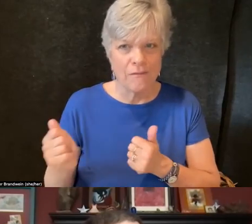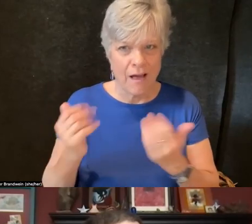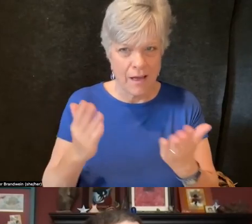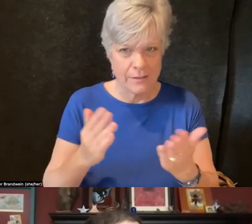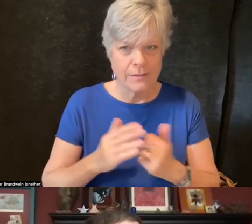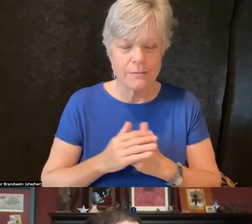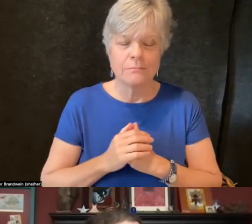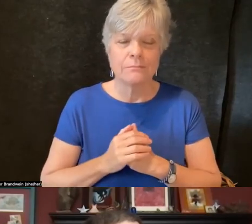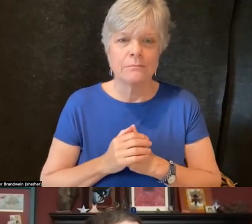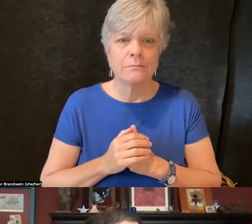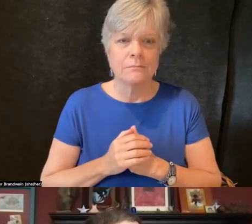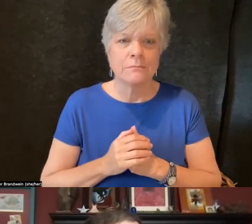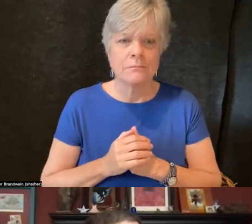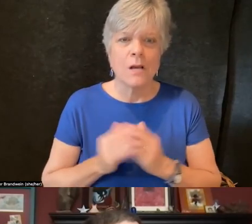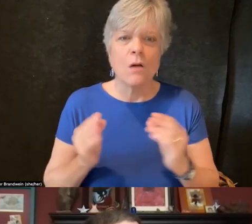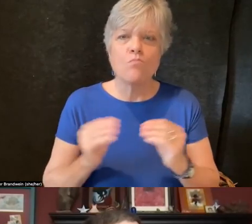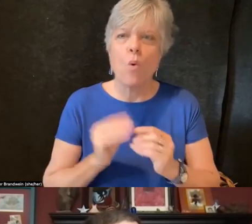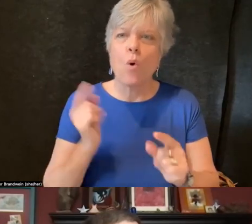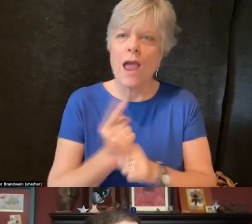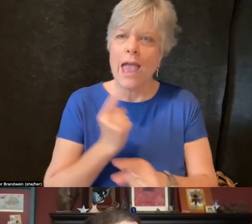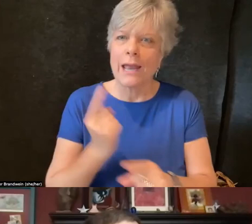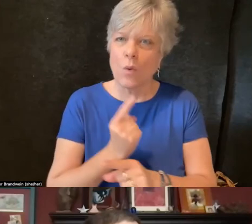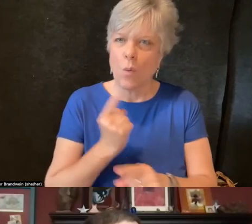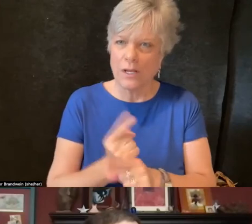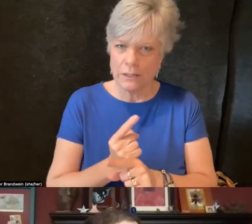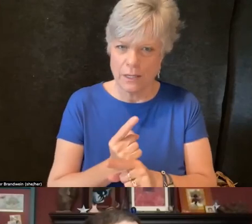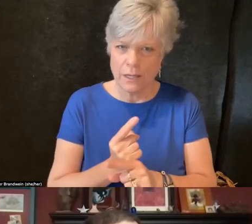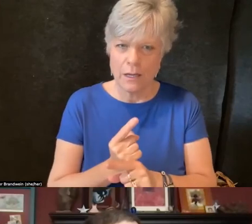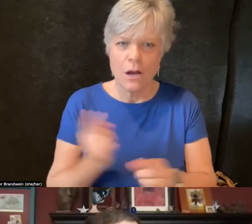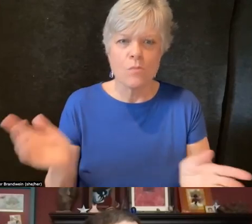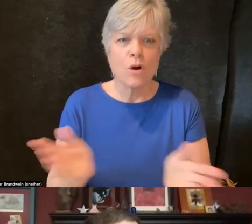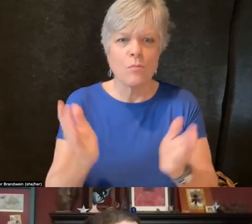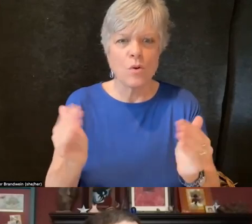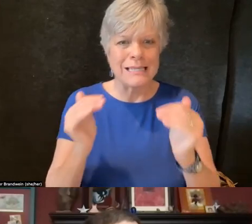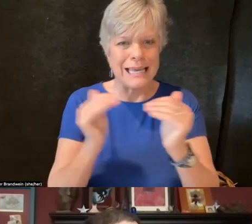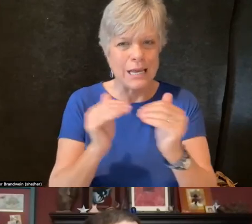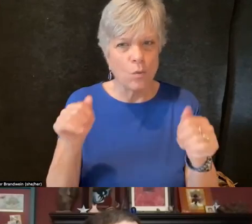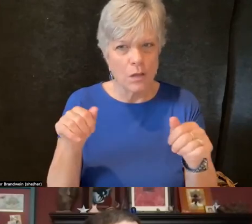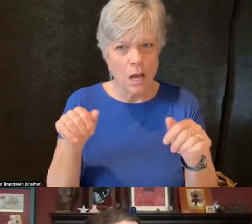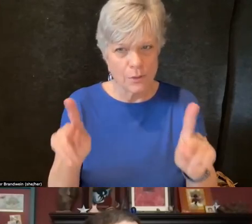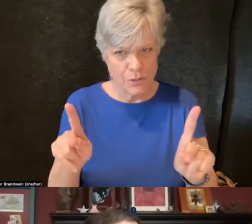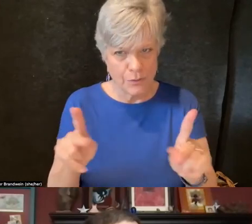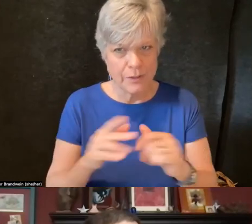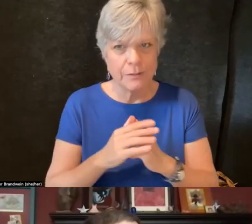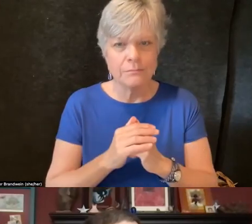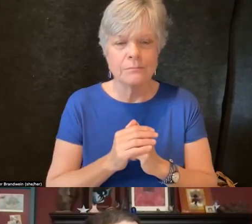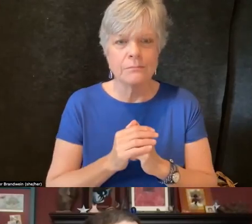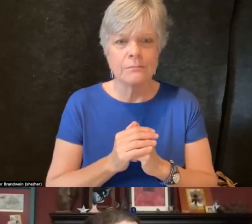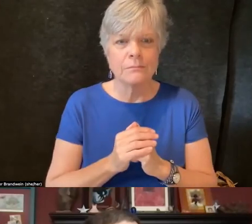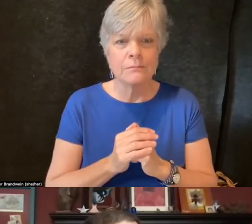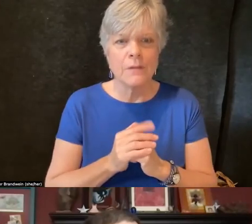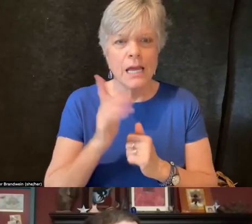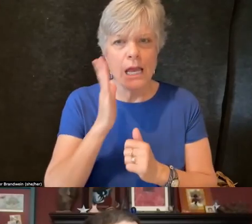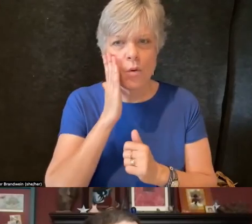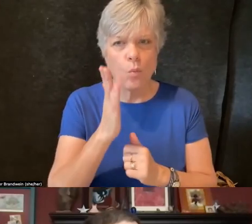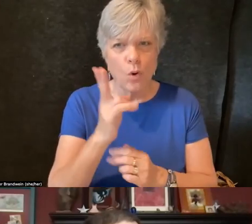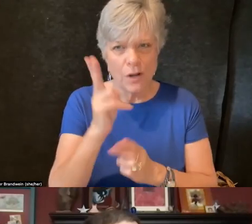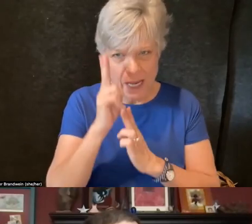And more adequately promotes equal opportunity. It would acknowledge disabled students